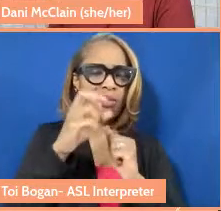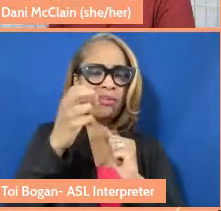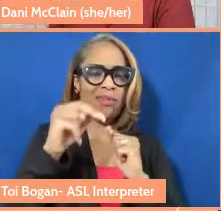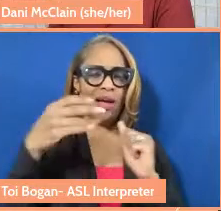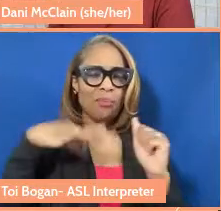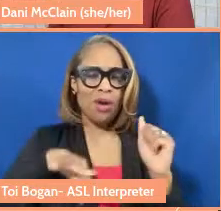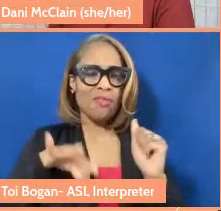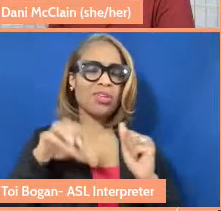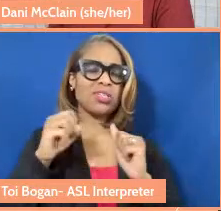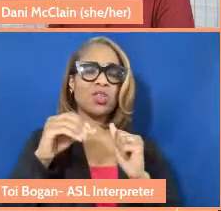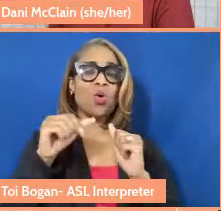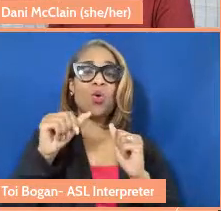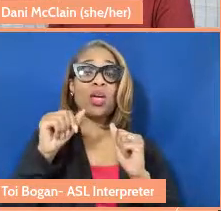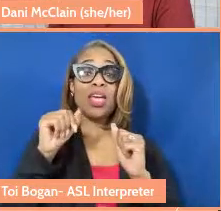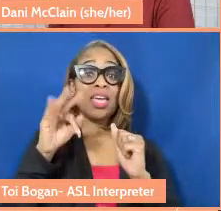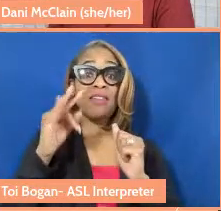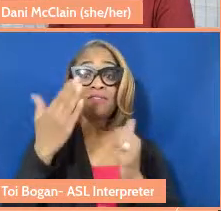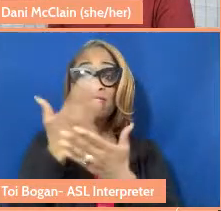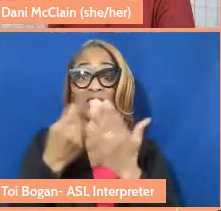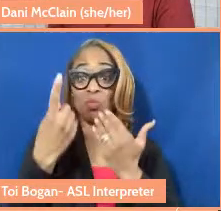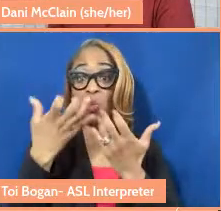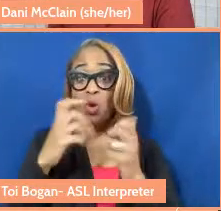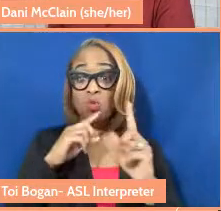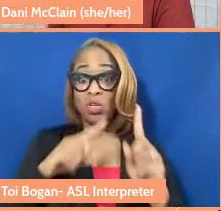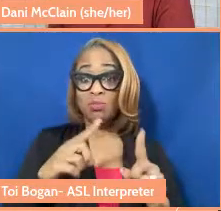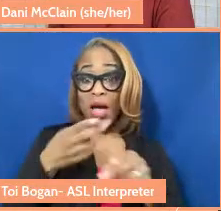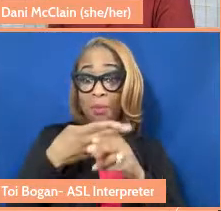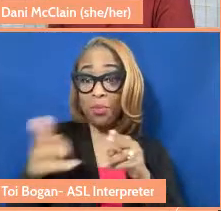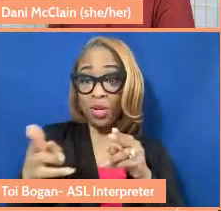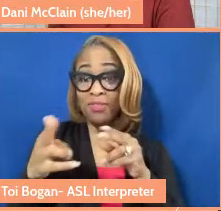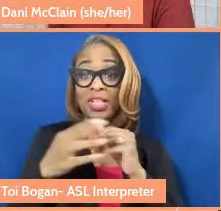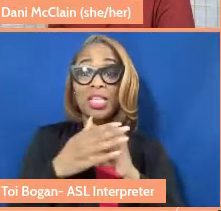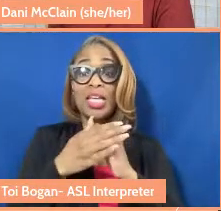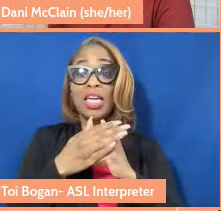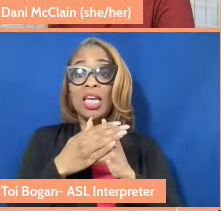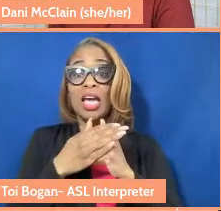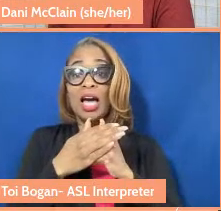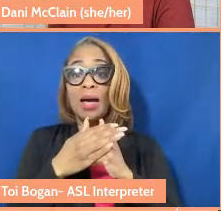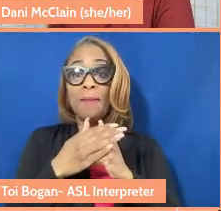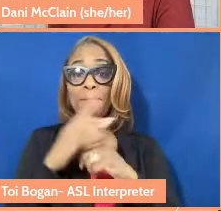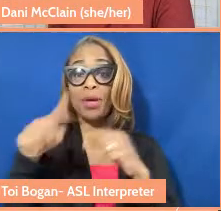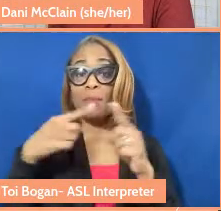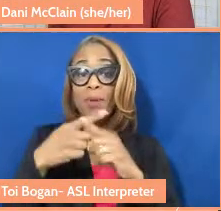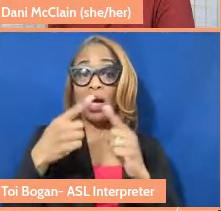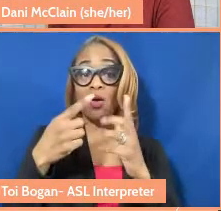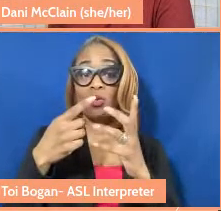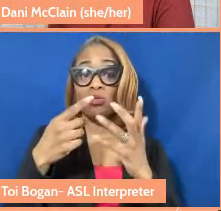Dani, if there's one of you who'd like to respond just very briefly about thoughts on that. How